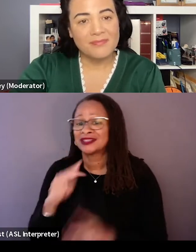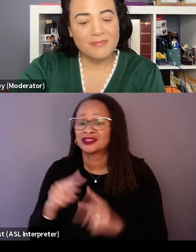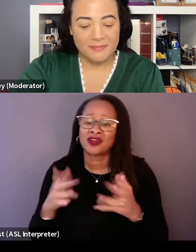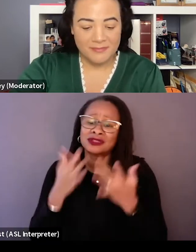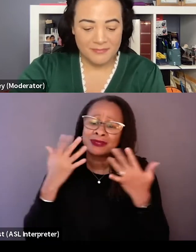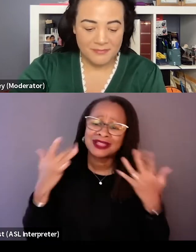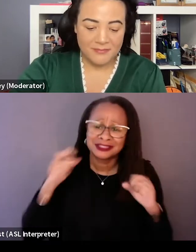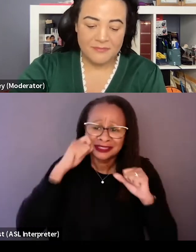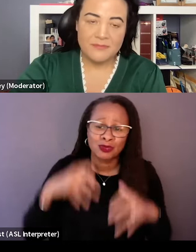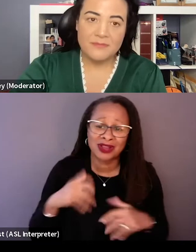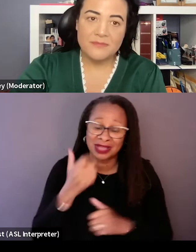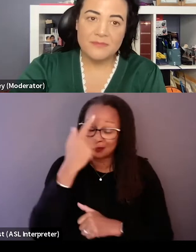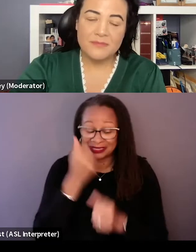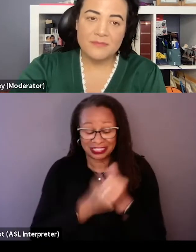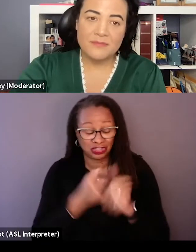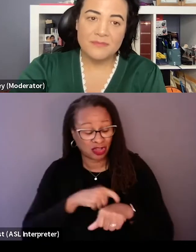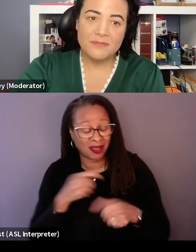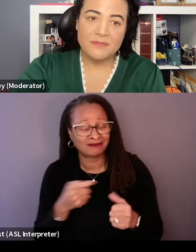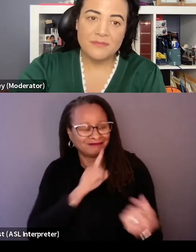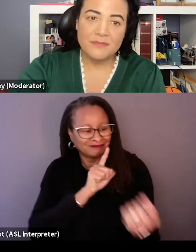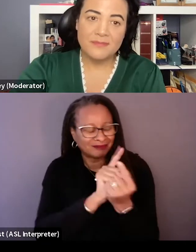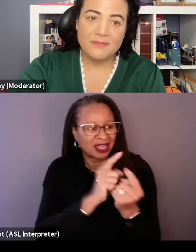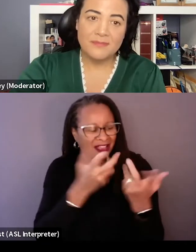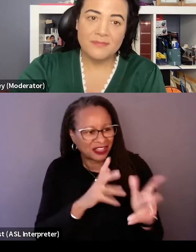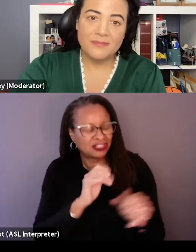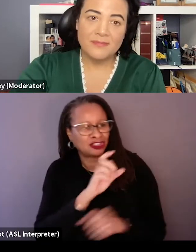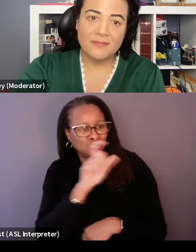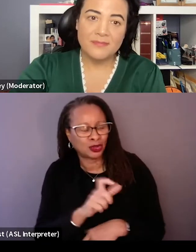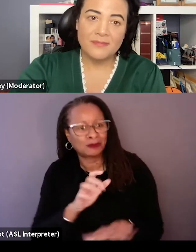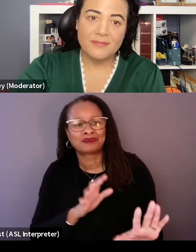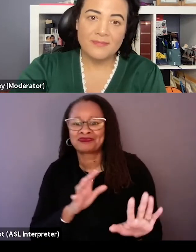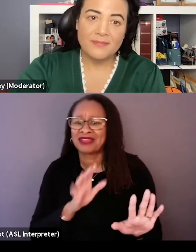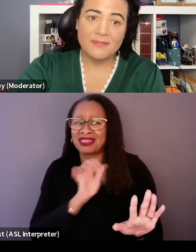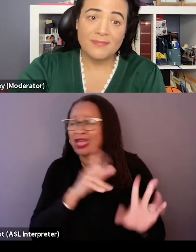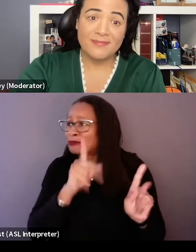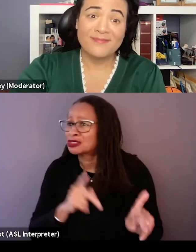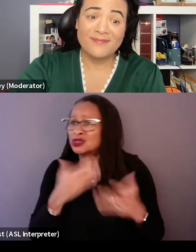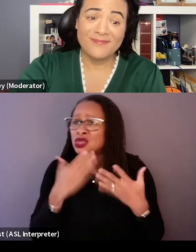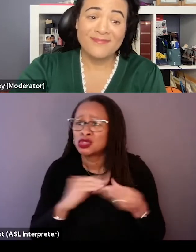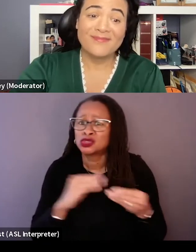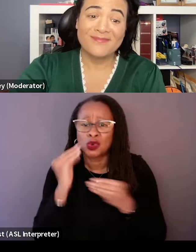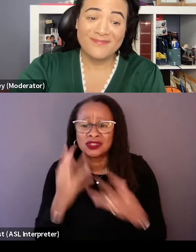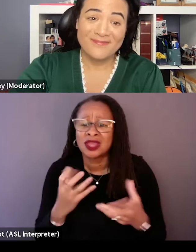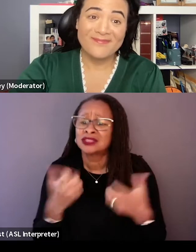because each time we would finish a Zoom, I would say, oh my gosh, that person was such a good storyteller. They had so many good stories,